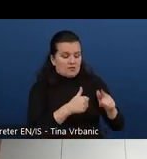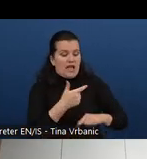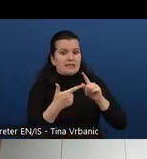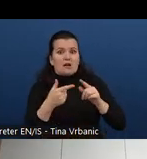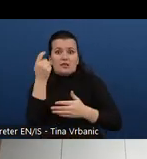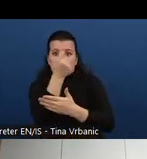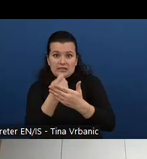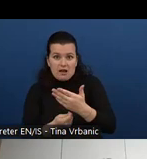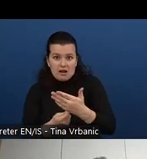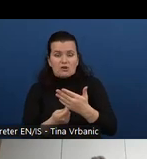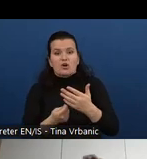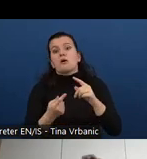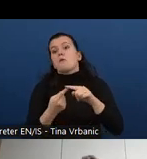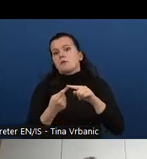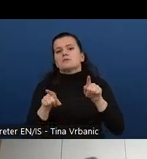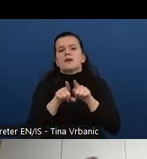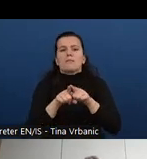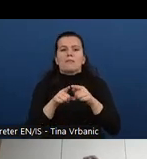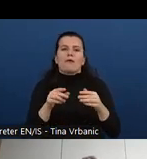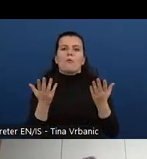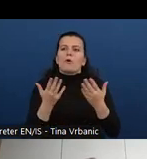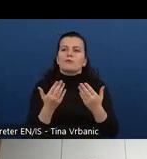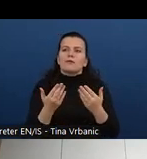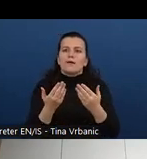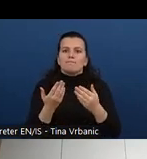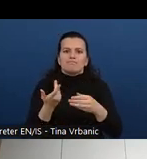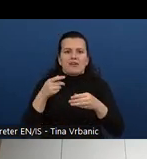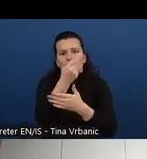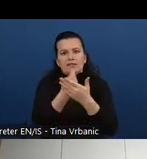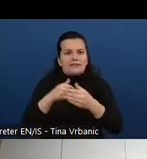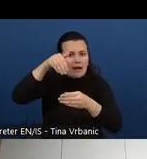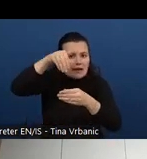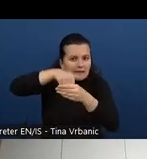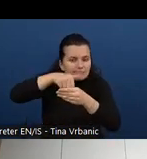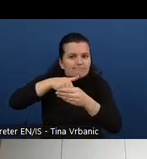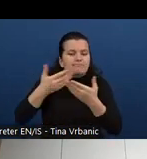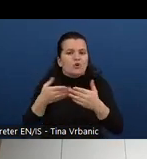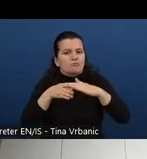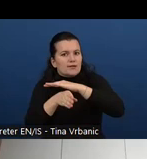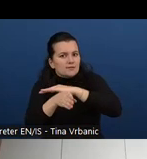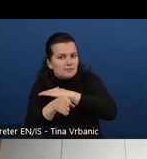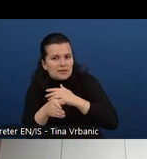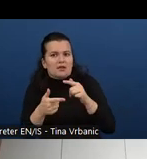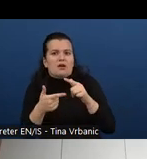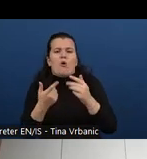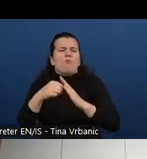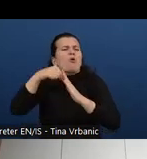And those go a little bit more in depth in to what each of the roles training requires.